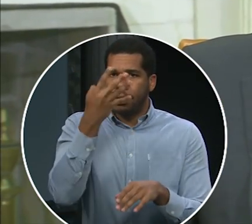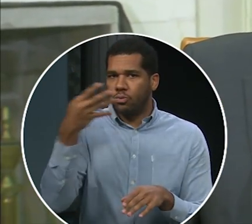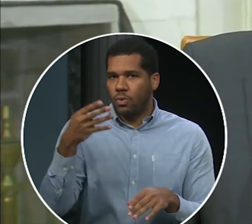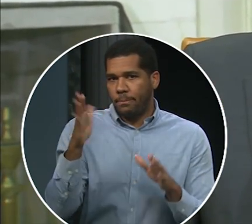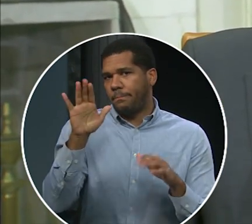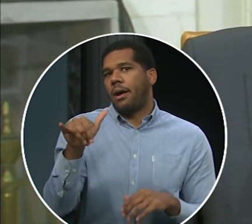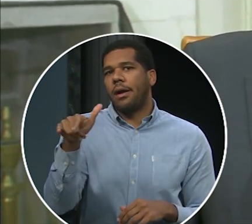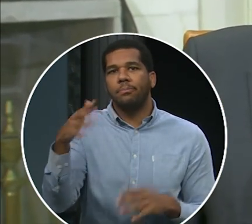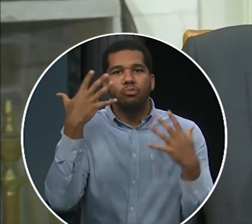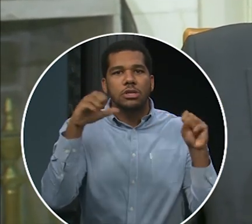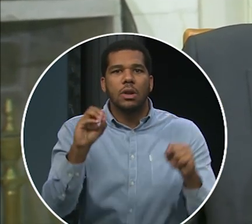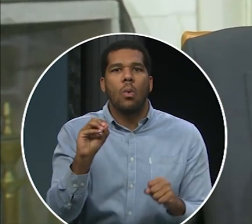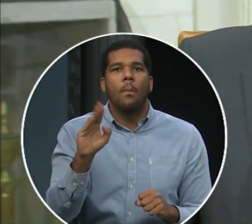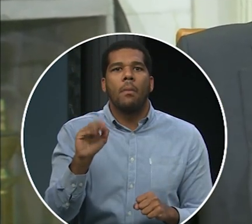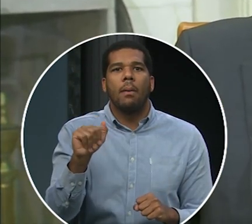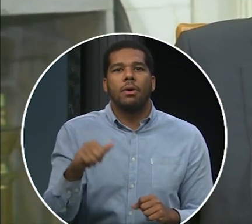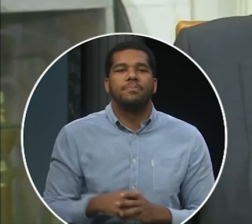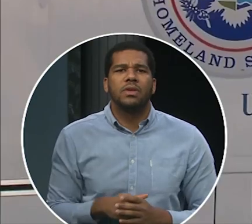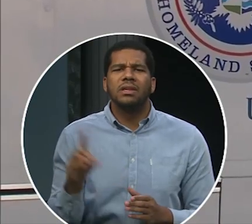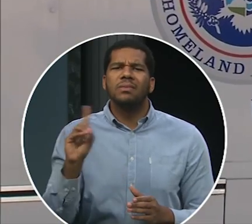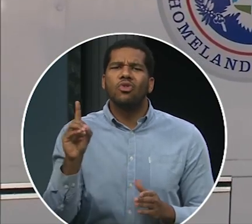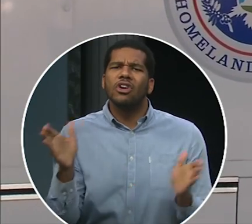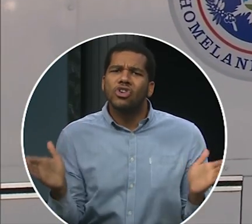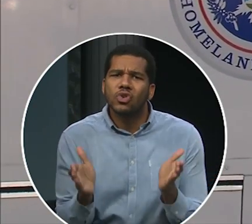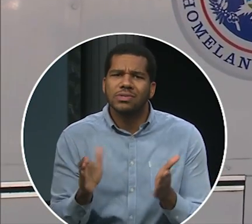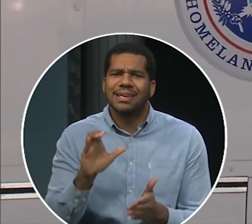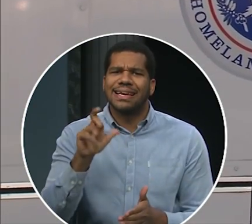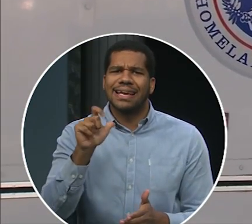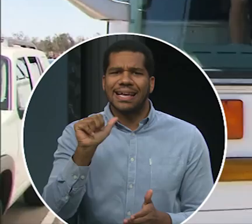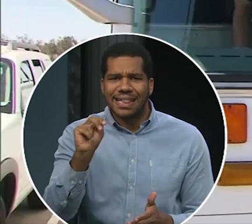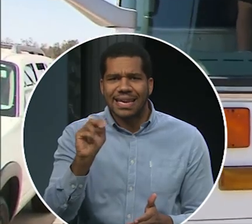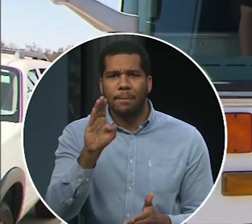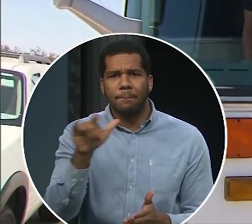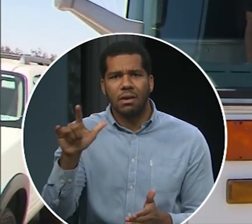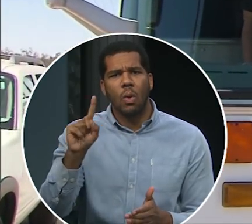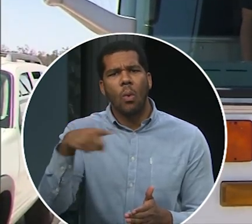They would block recent executive orders on immigration issued by President Obama.